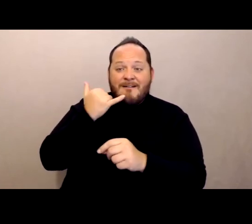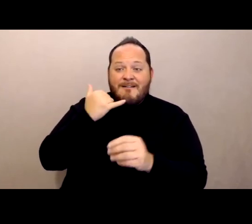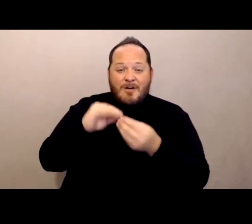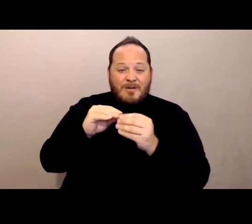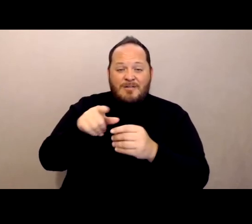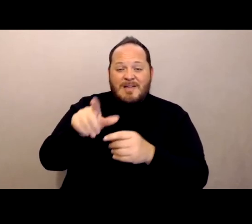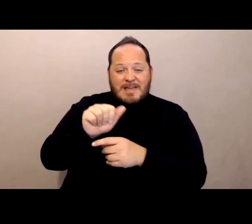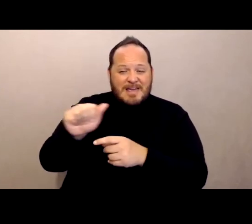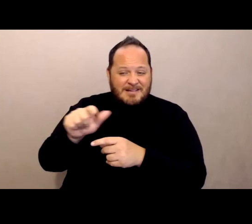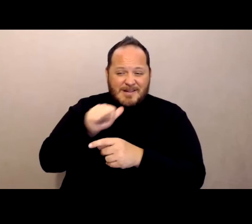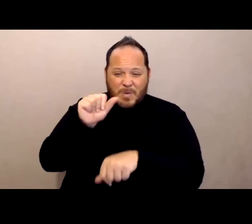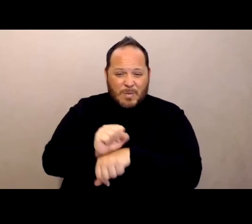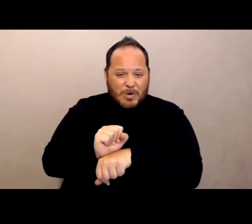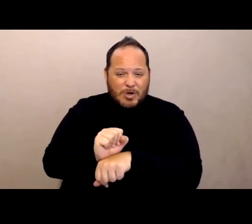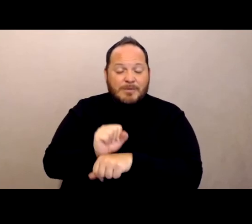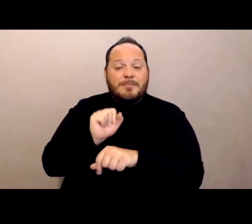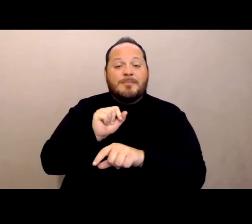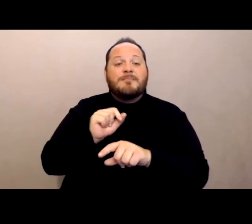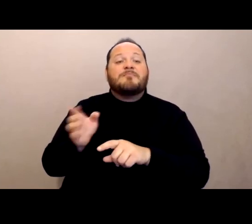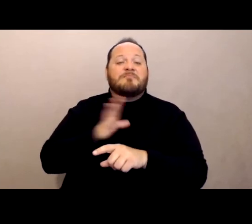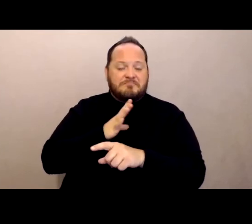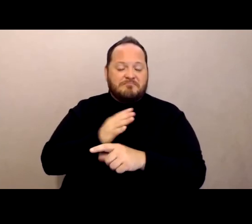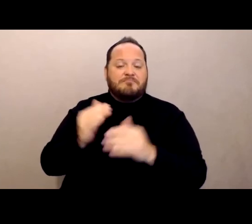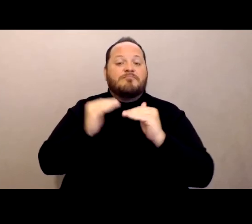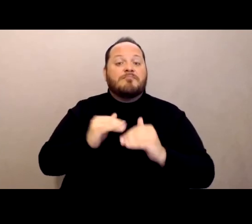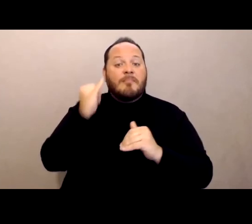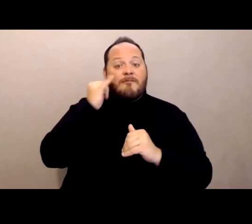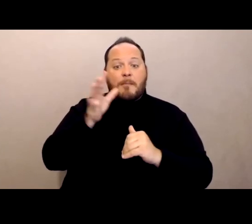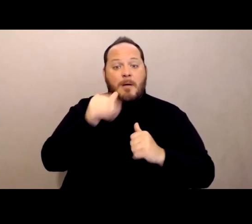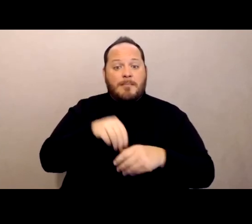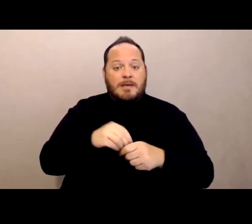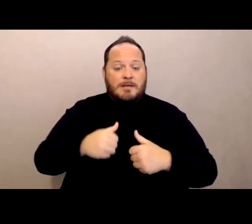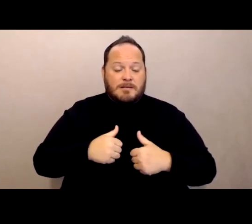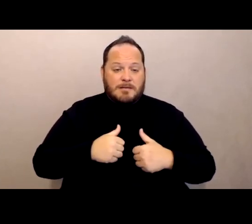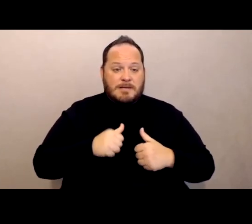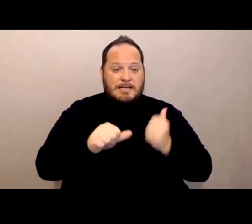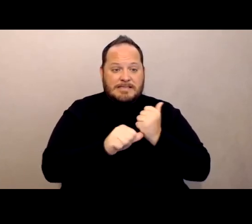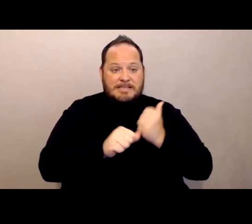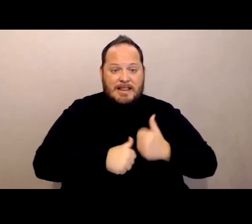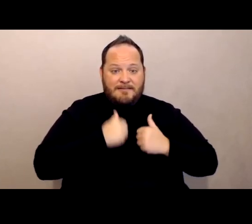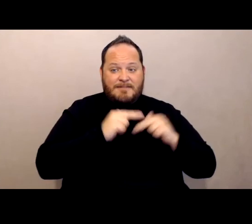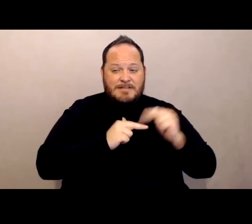if it's an assisted living facility I would call the Regional Office of Department of Social Services and see what assistance they're providing